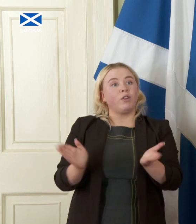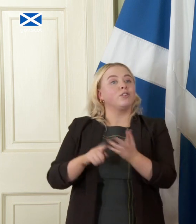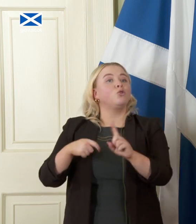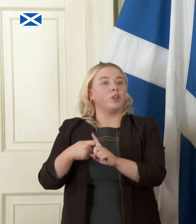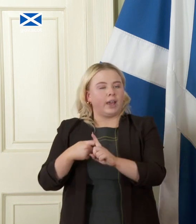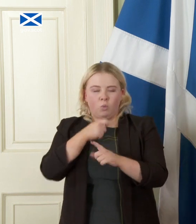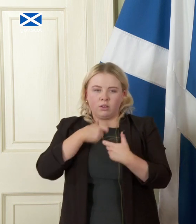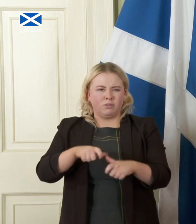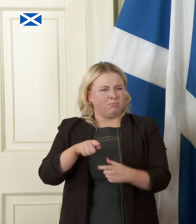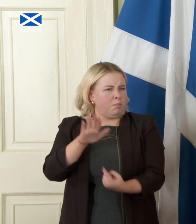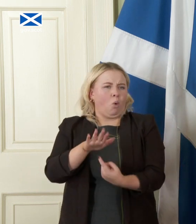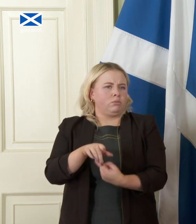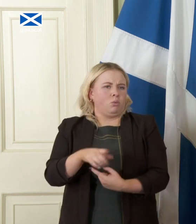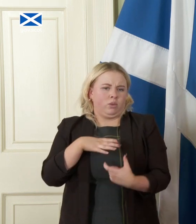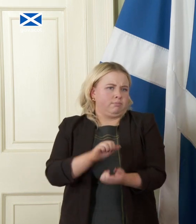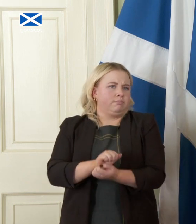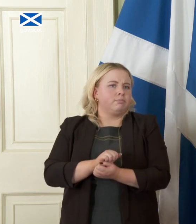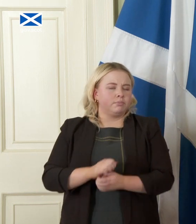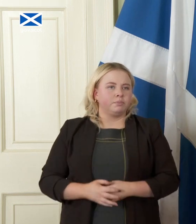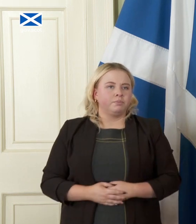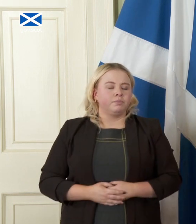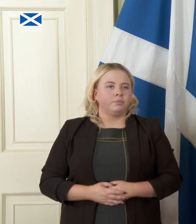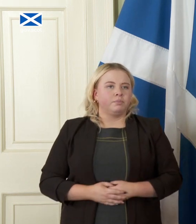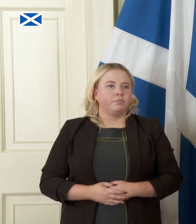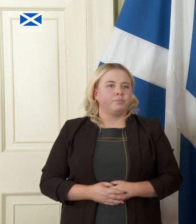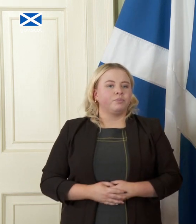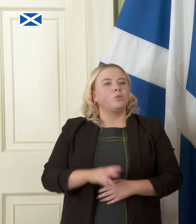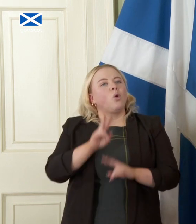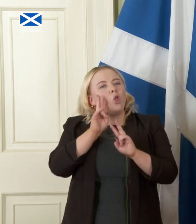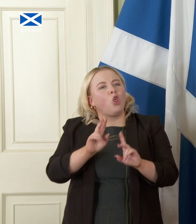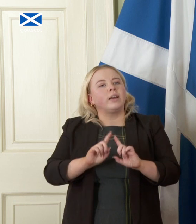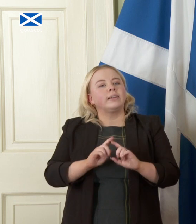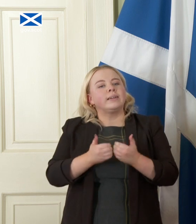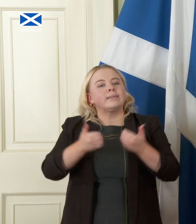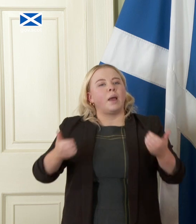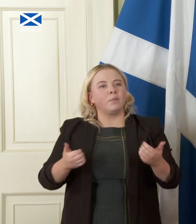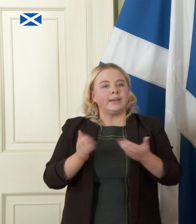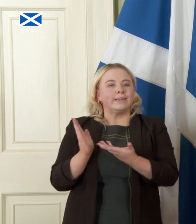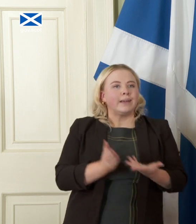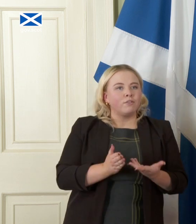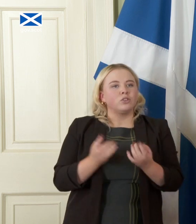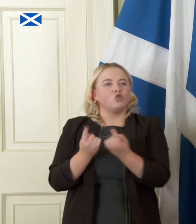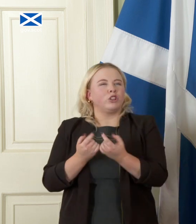important we look separately at services and goods in this paper most of Scotland's trade